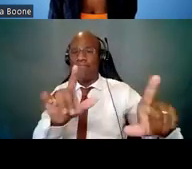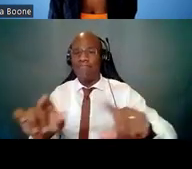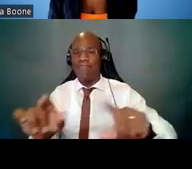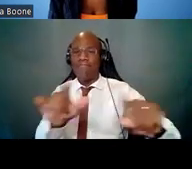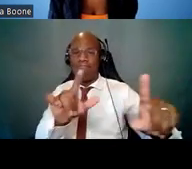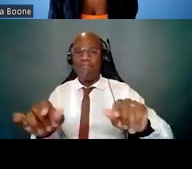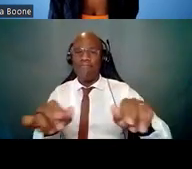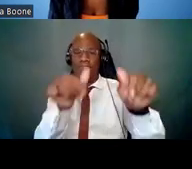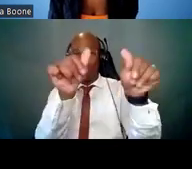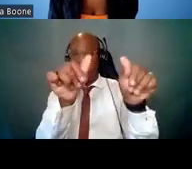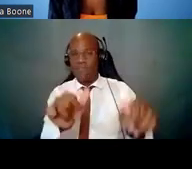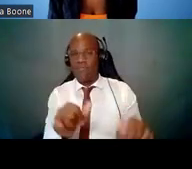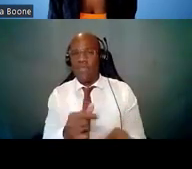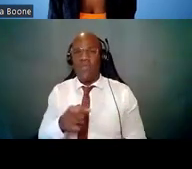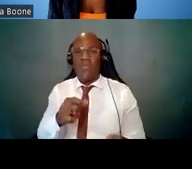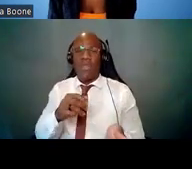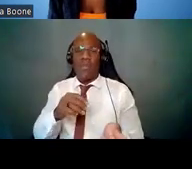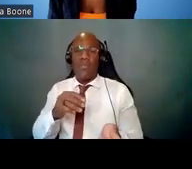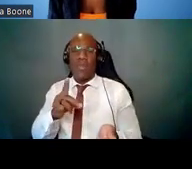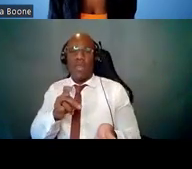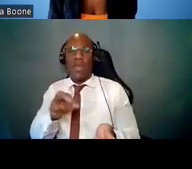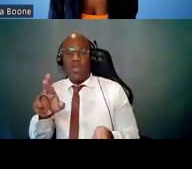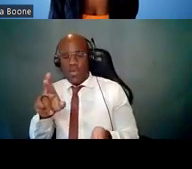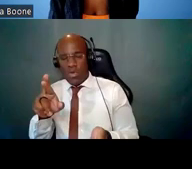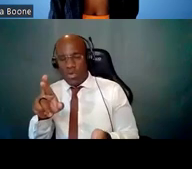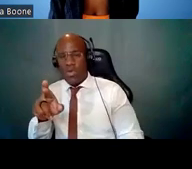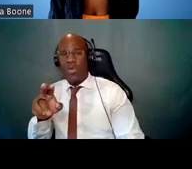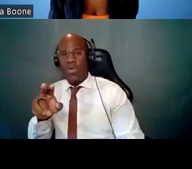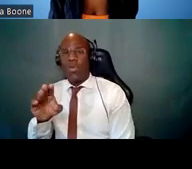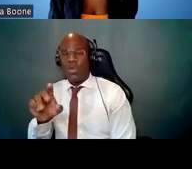whether it's on early stage investigators